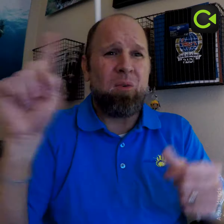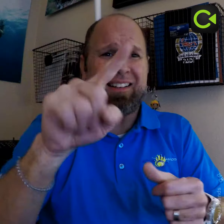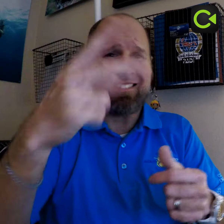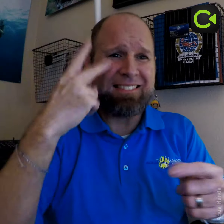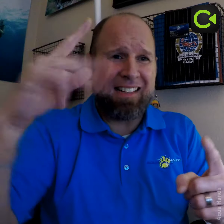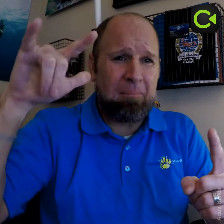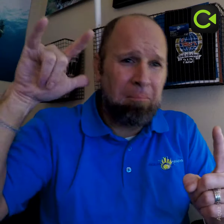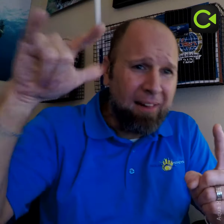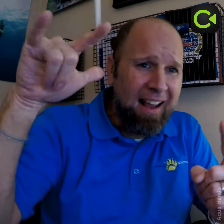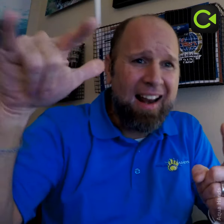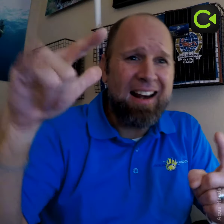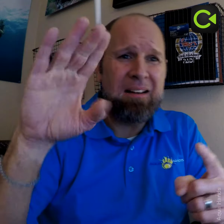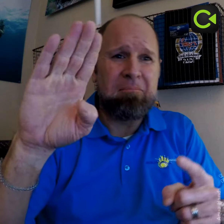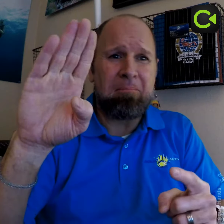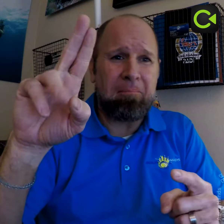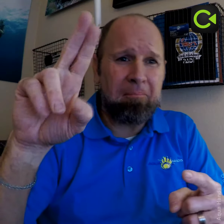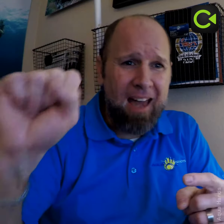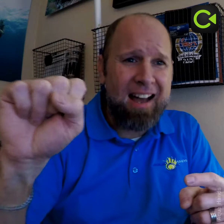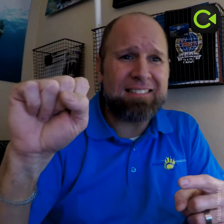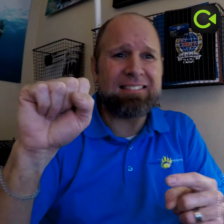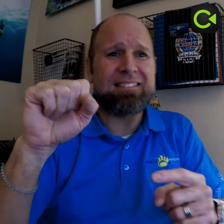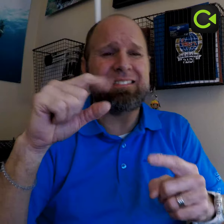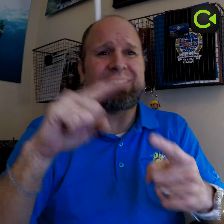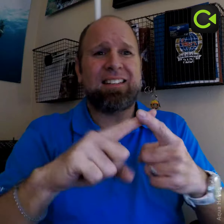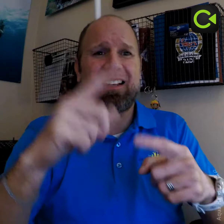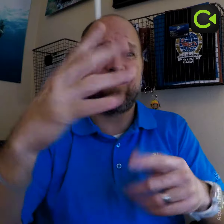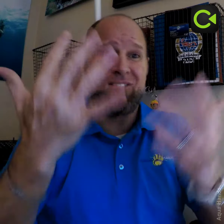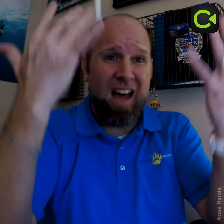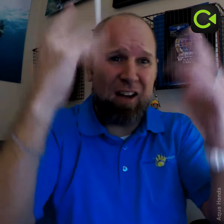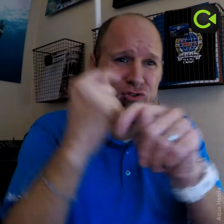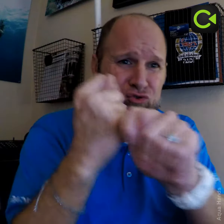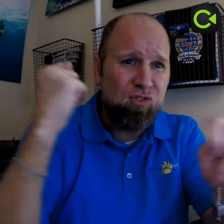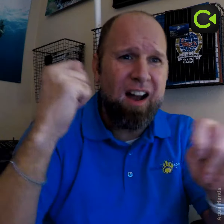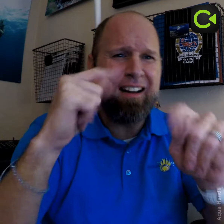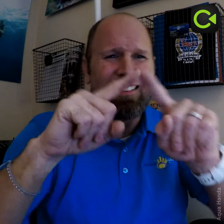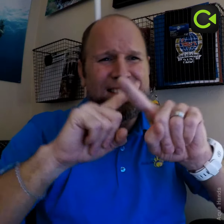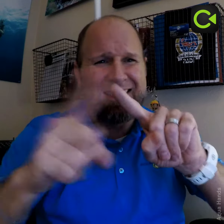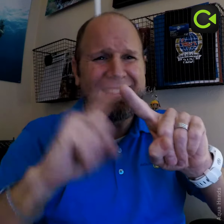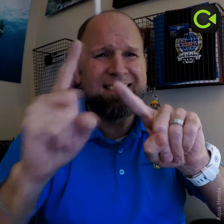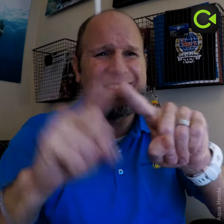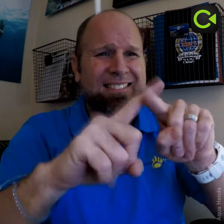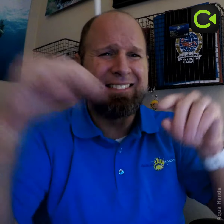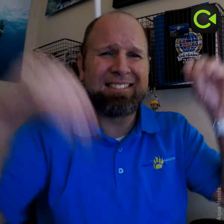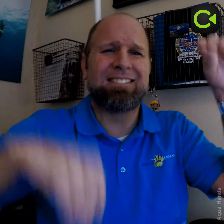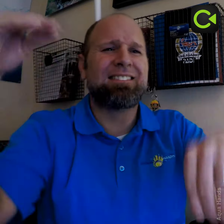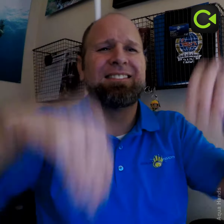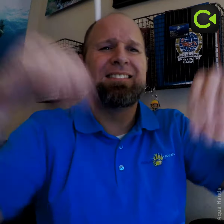where you can see a plane, a bus, a firetruck, and many different things added to the lake.